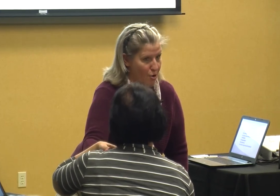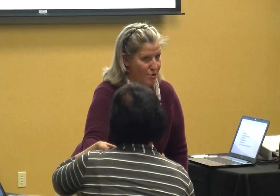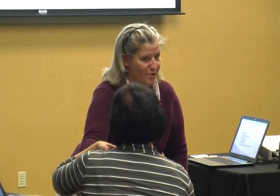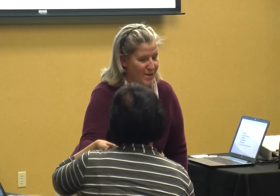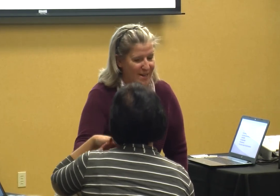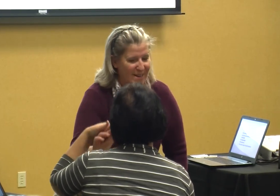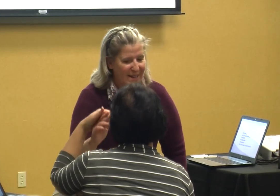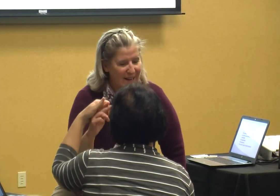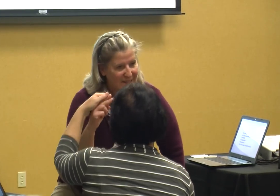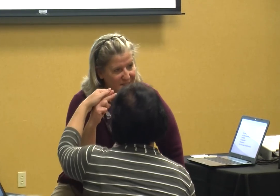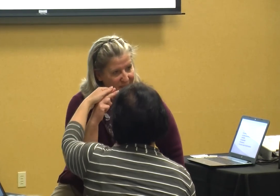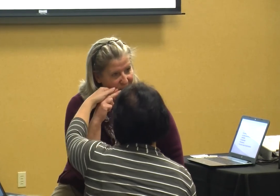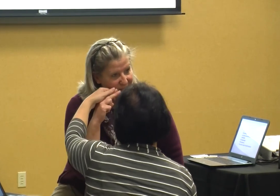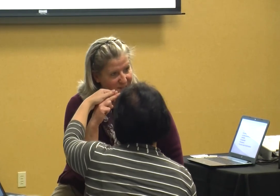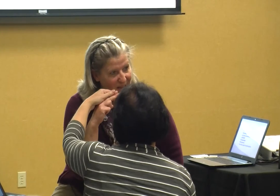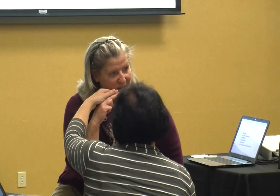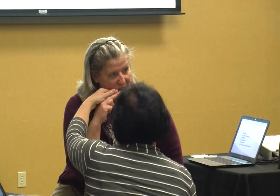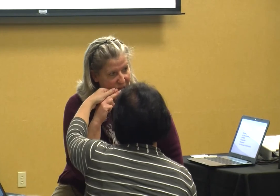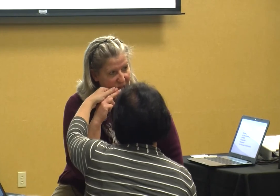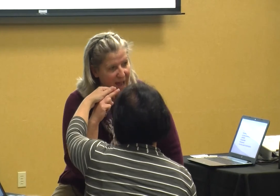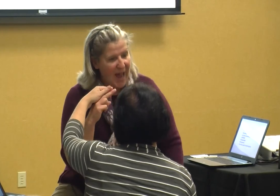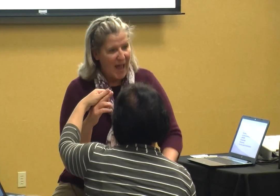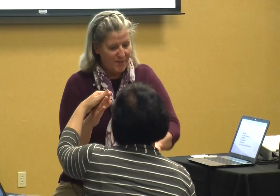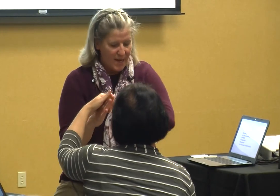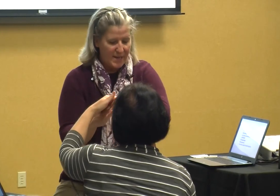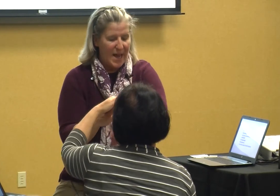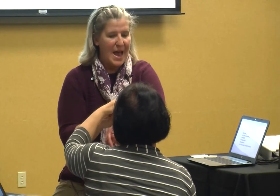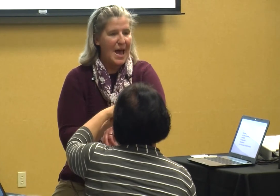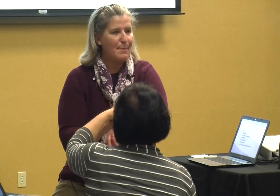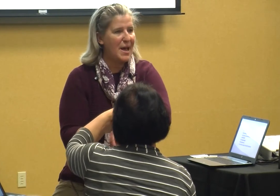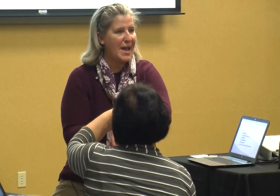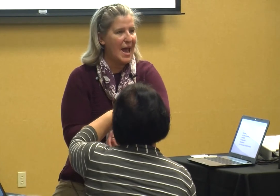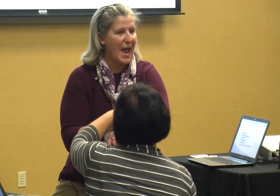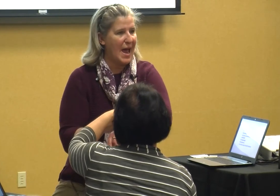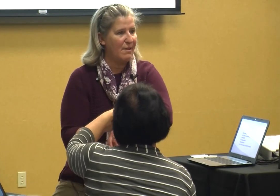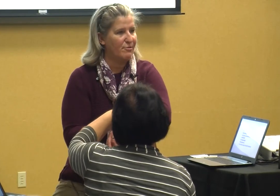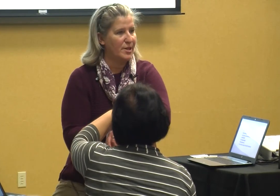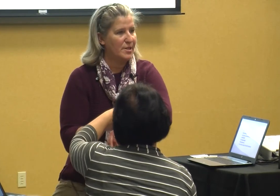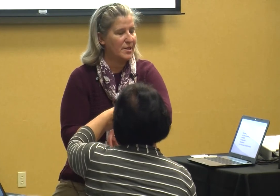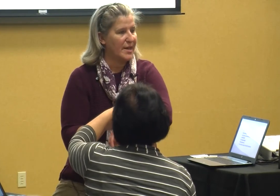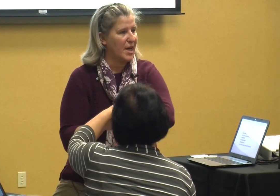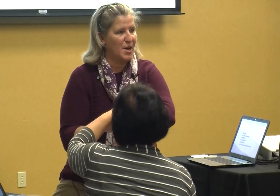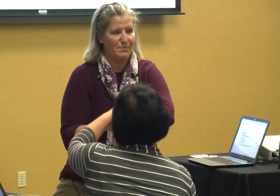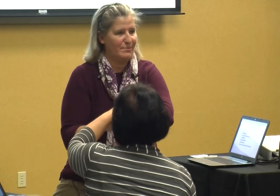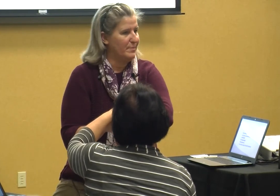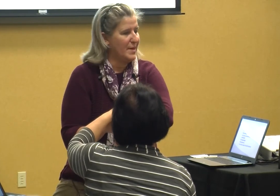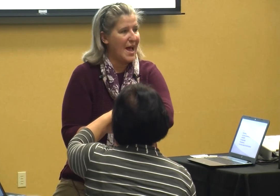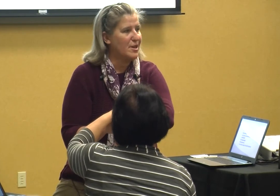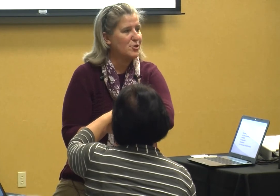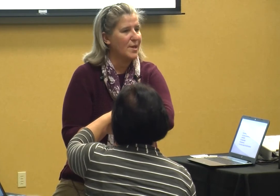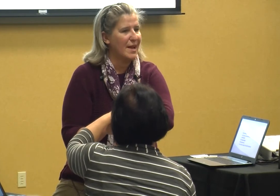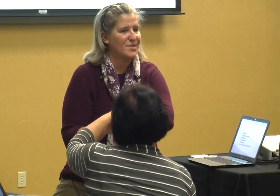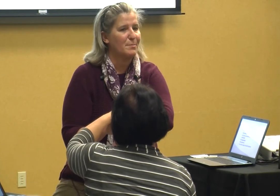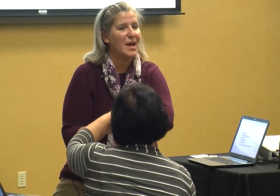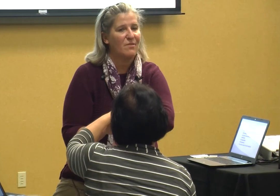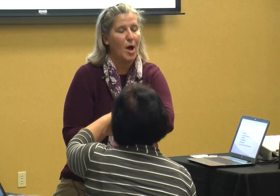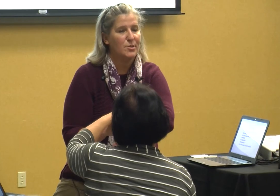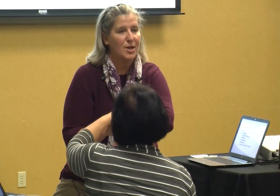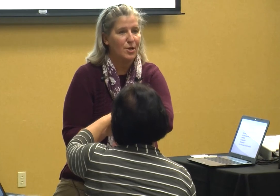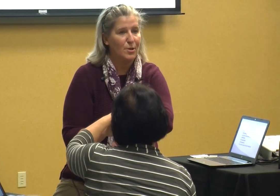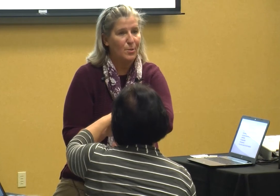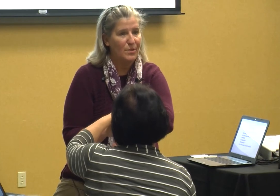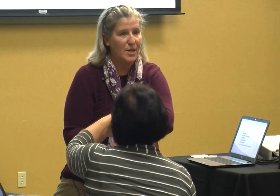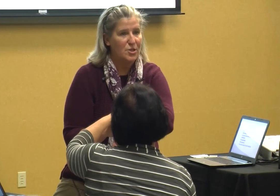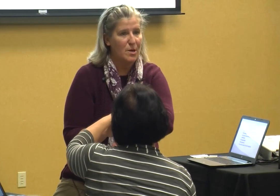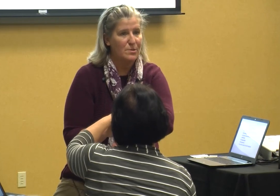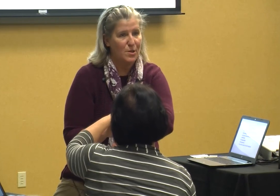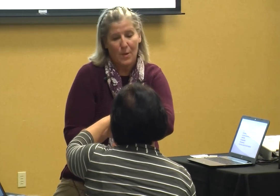it's Nancy and then I may have like I usually have some kind of object cue that shows Who I